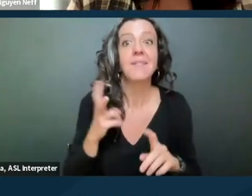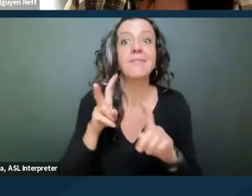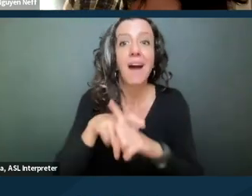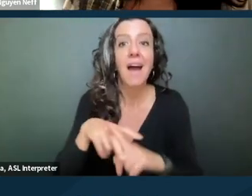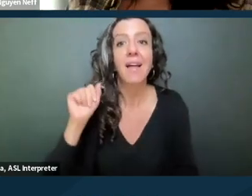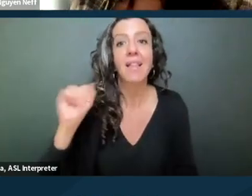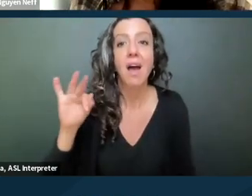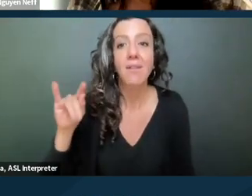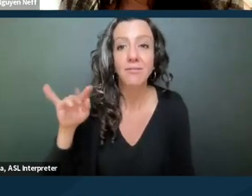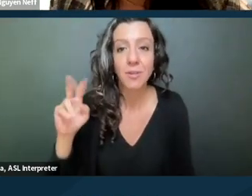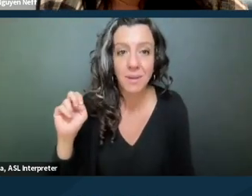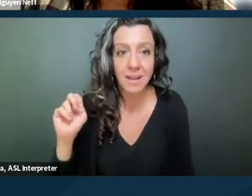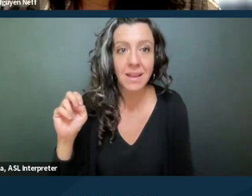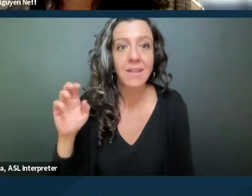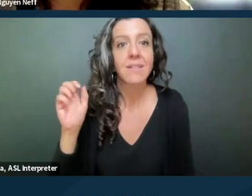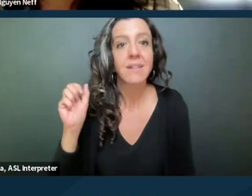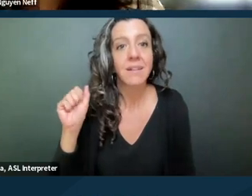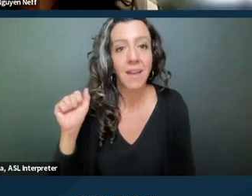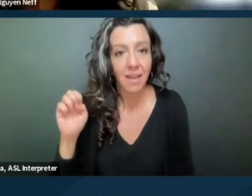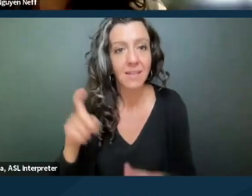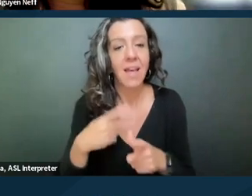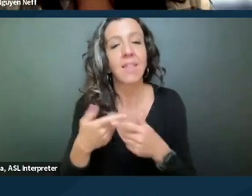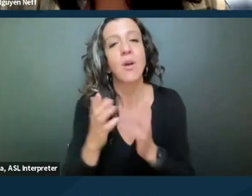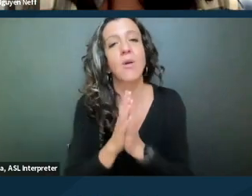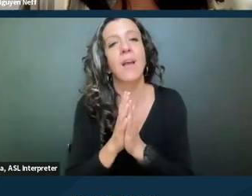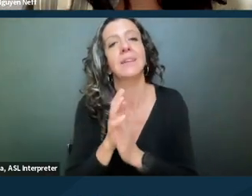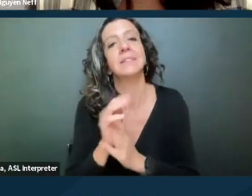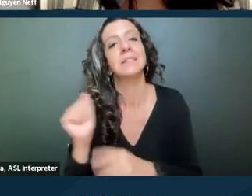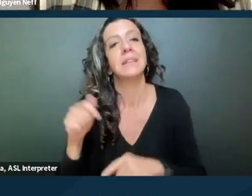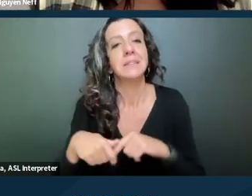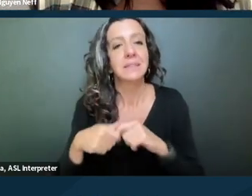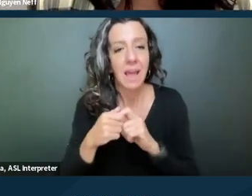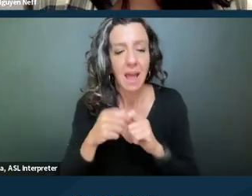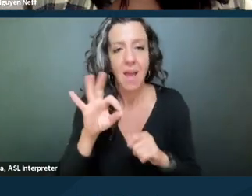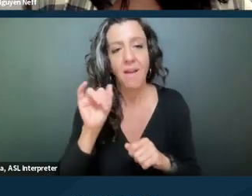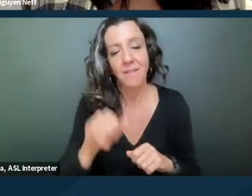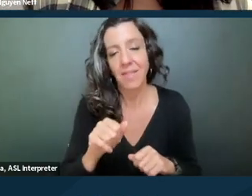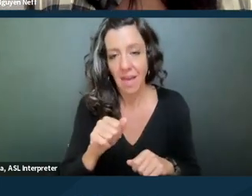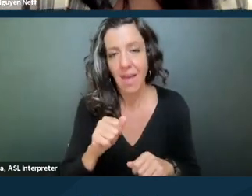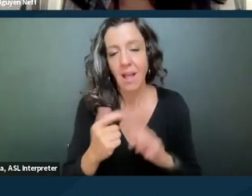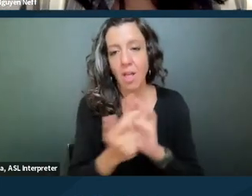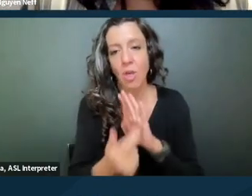in requesting a stay of unlawful detainer. Now a lot of that obviously is gonna be up to the UD judge